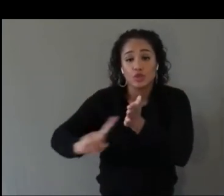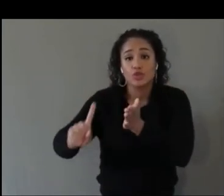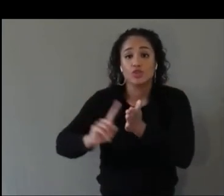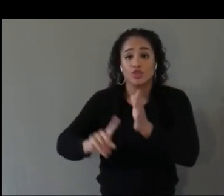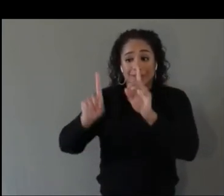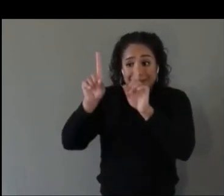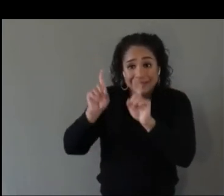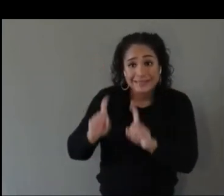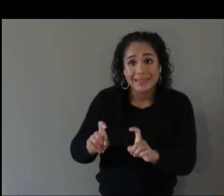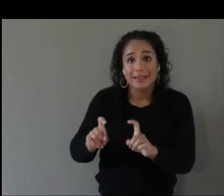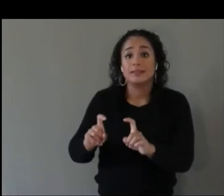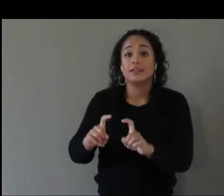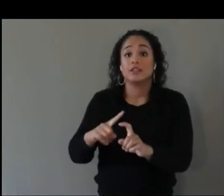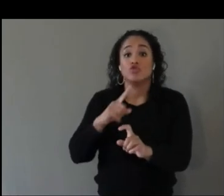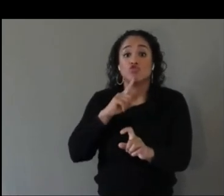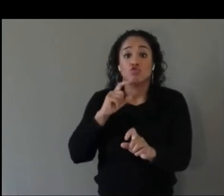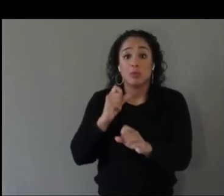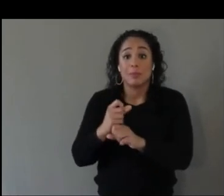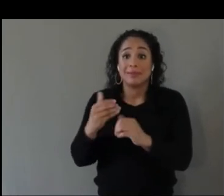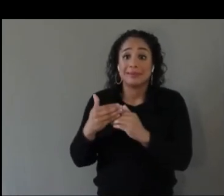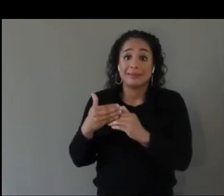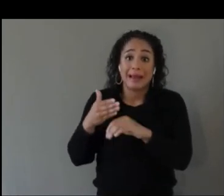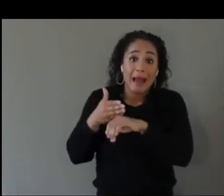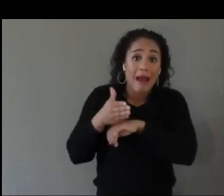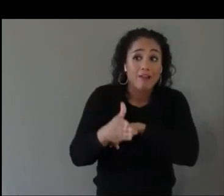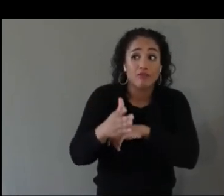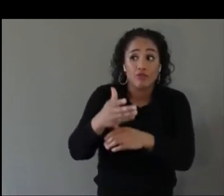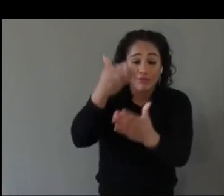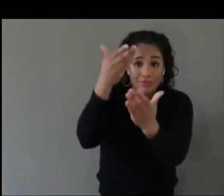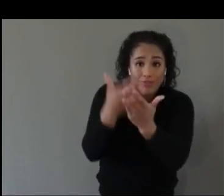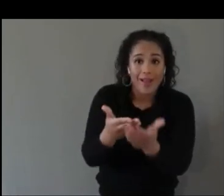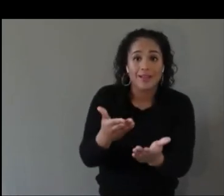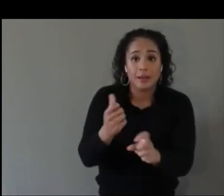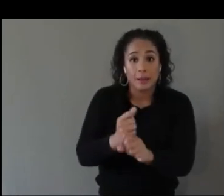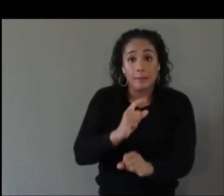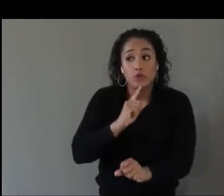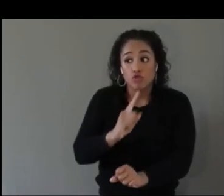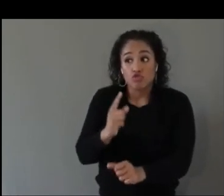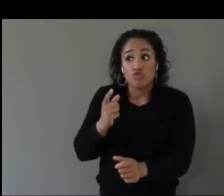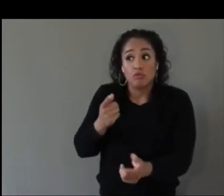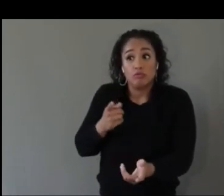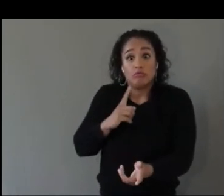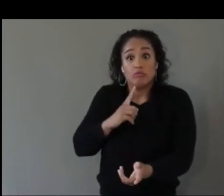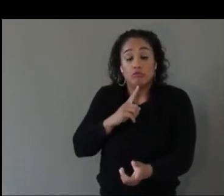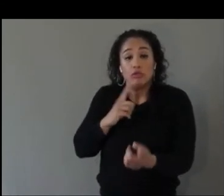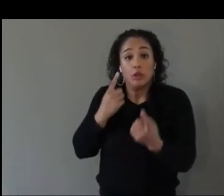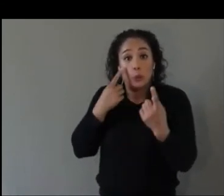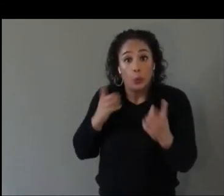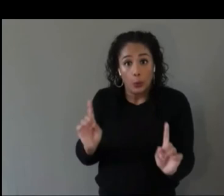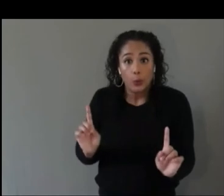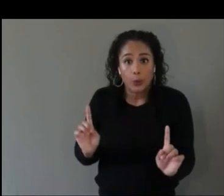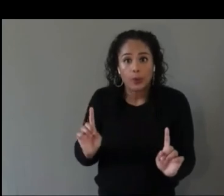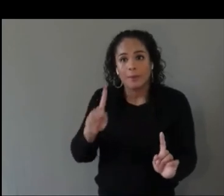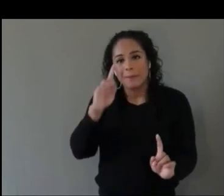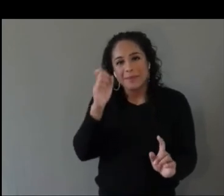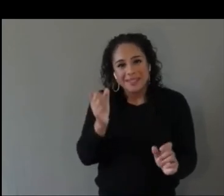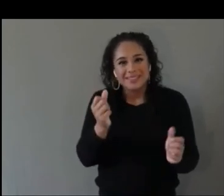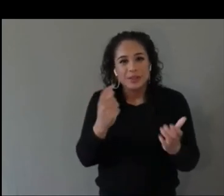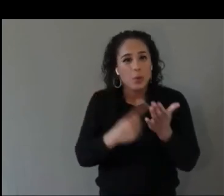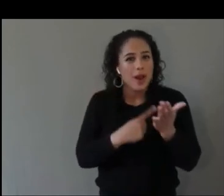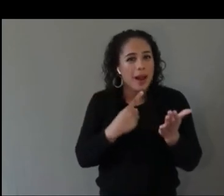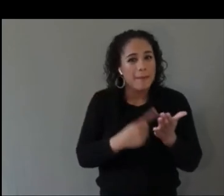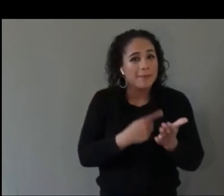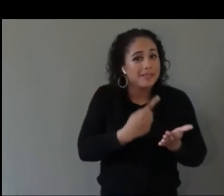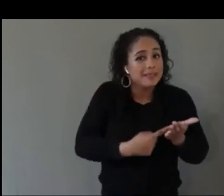In a lot of cases, the theory is different from the reality and it is really important